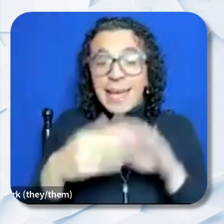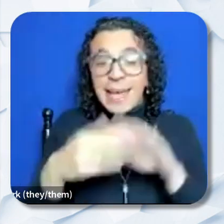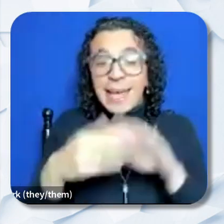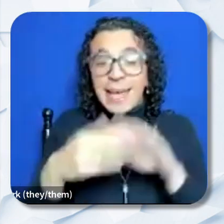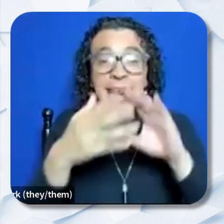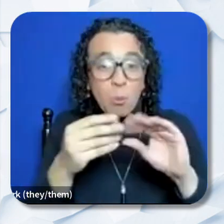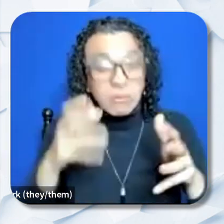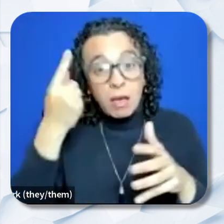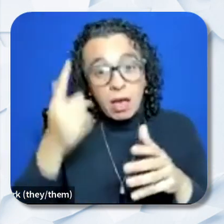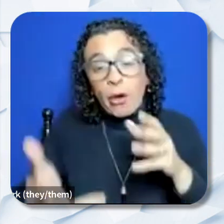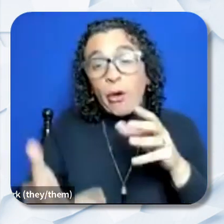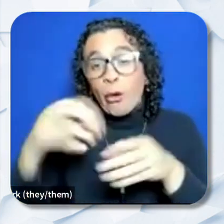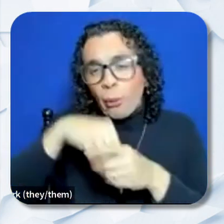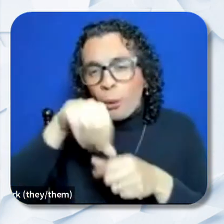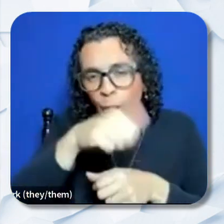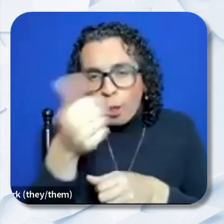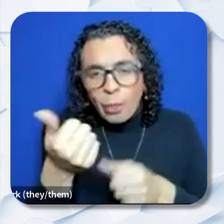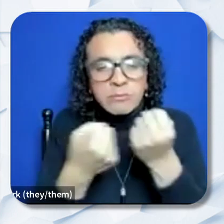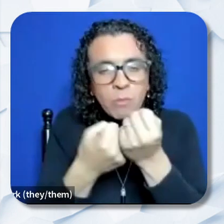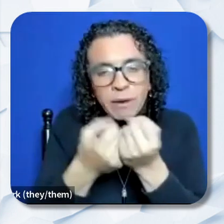supporting documents separately, but they do need to be numbered.